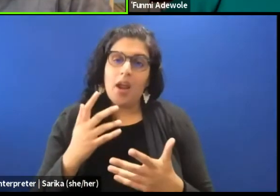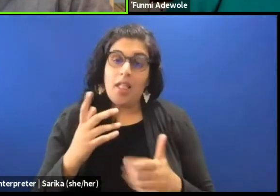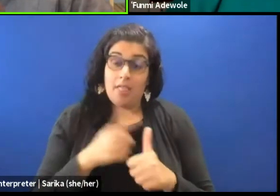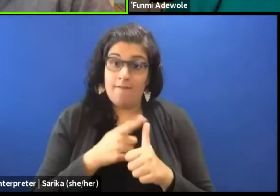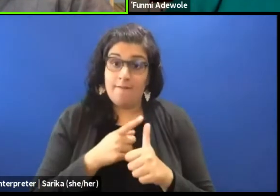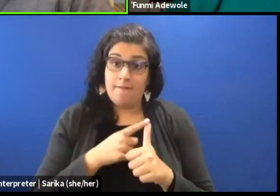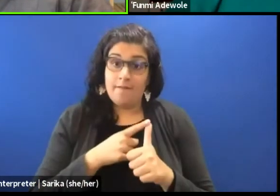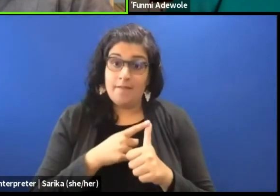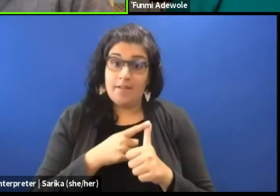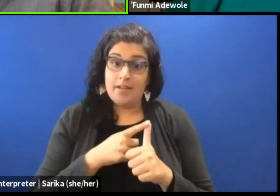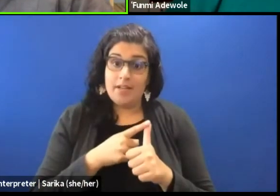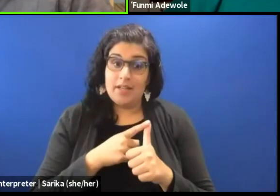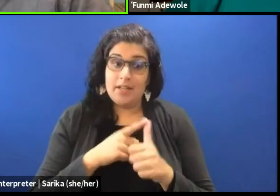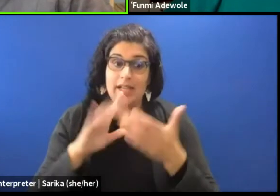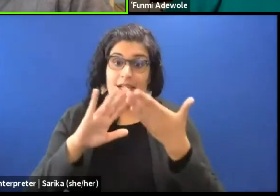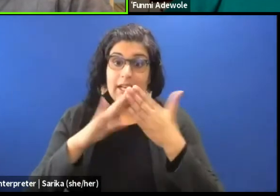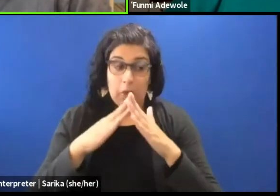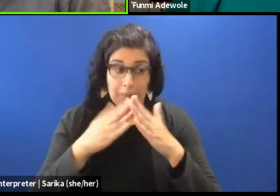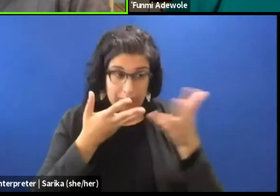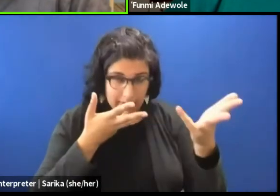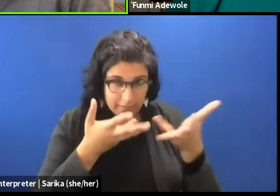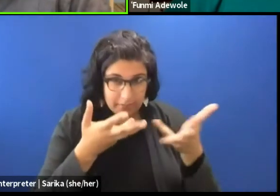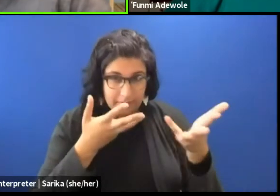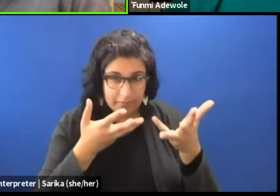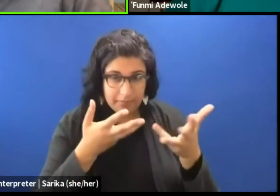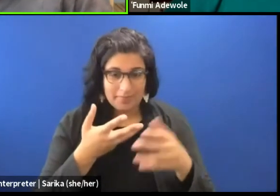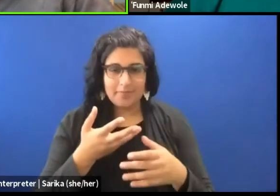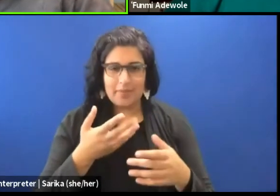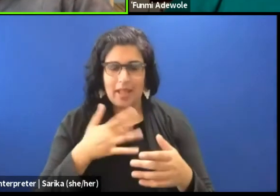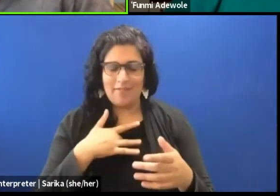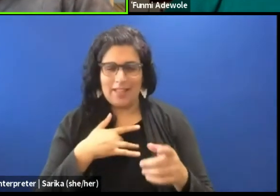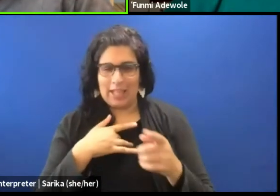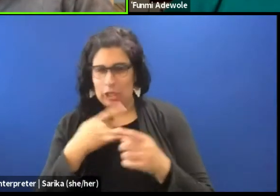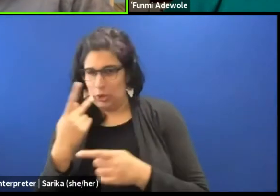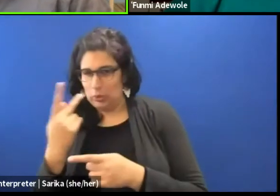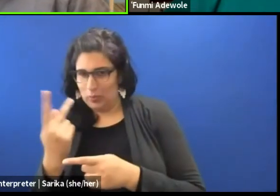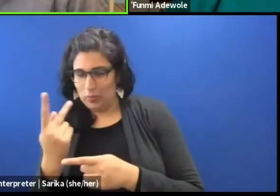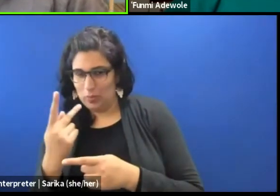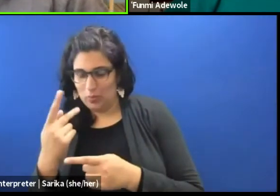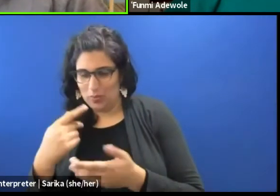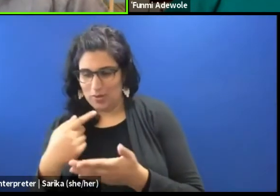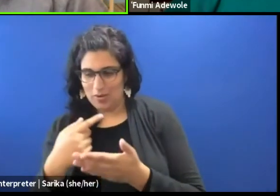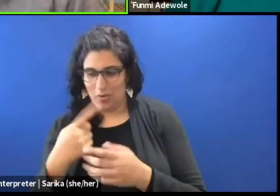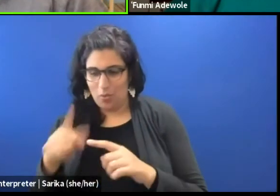is that the community that we are engaging with, and I think you and I kind of when we spoke of about this some couple of days ago,